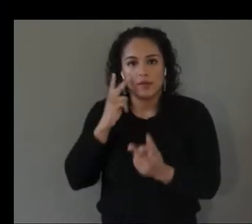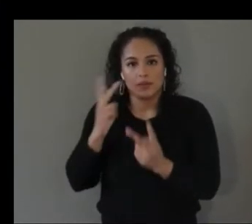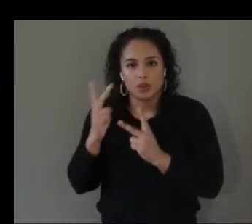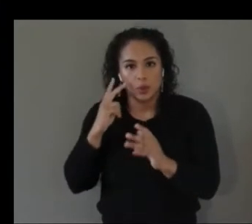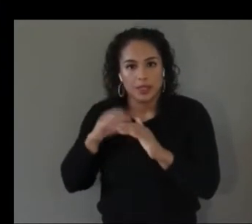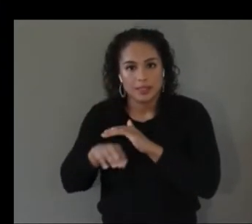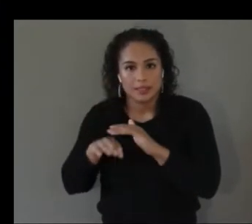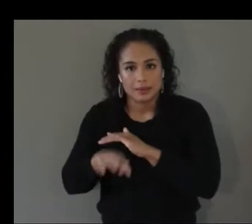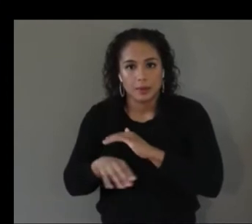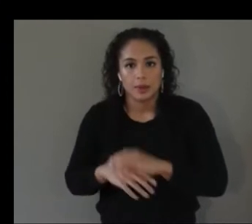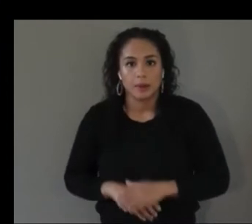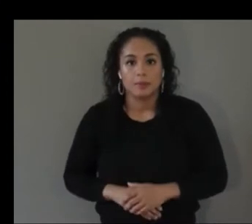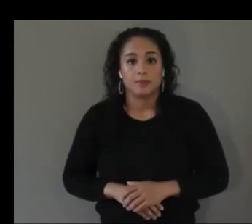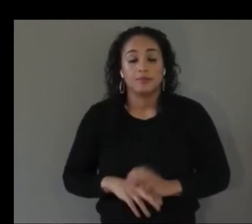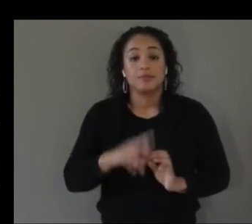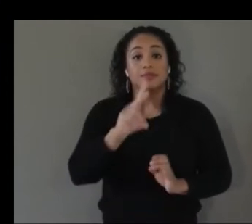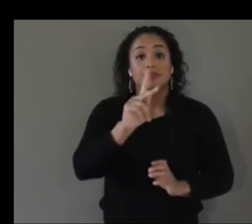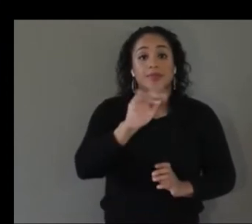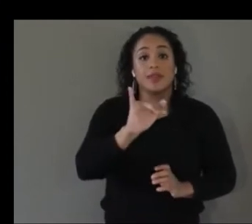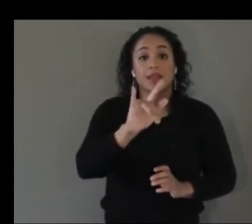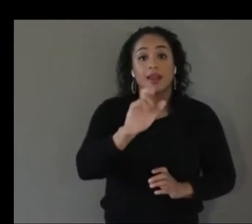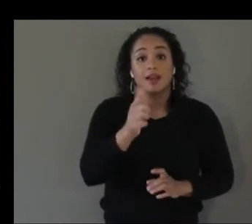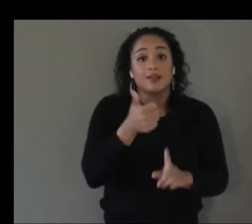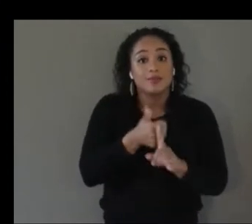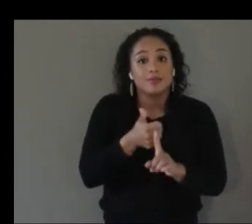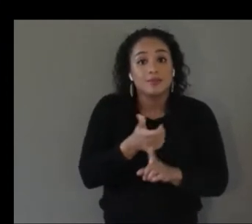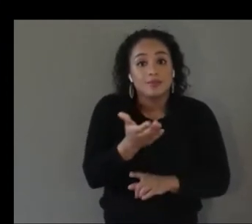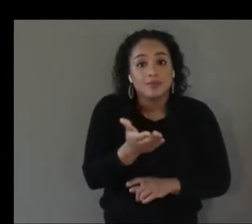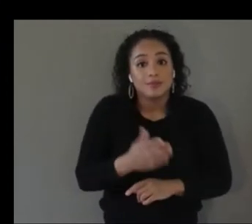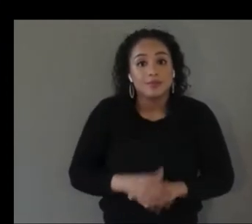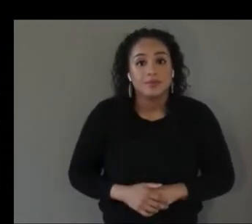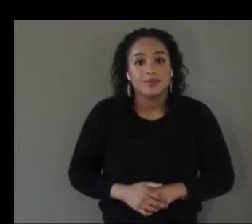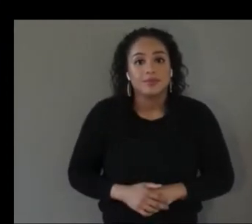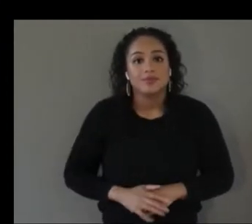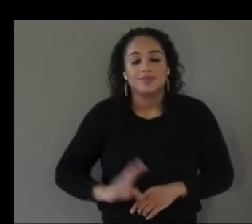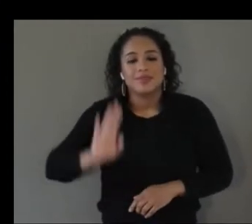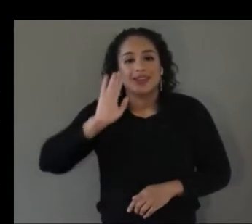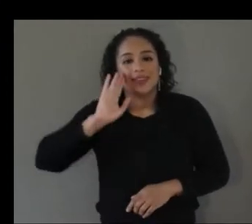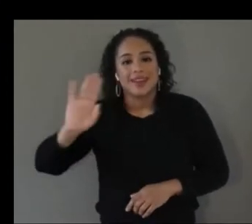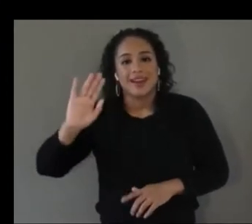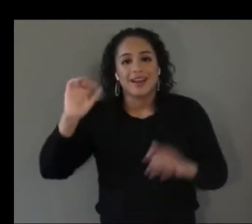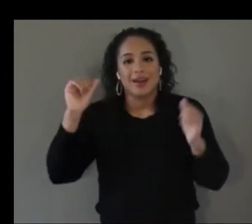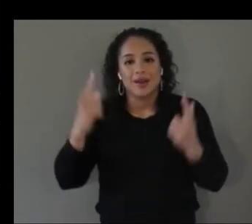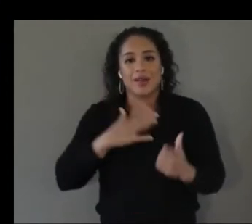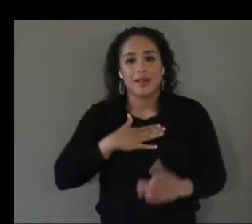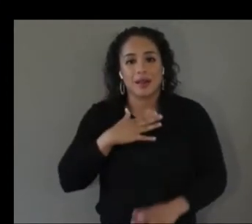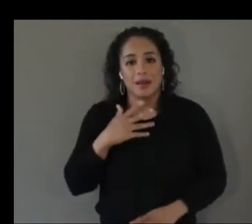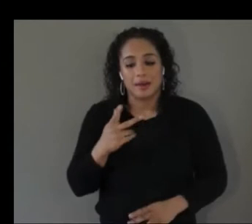uh kyle how about you yeah hi everyone i'm kyle rector i'm an assistant professor of